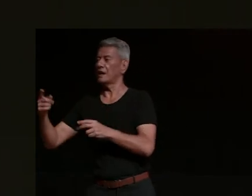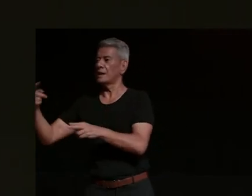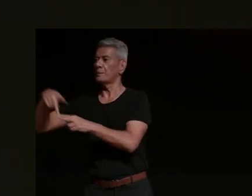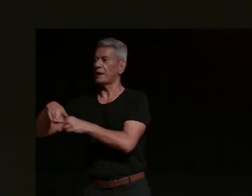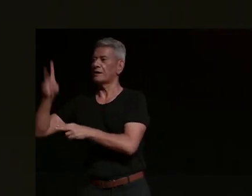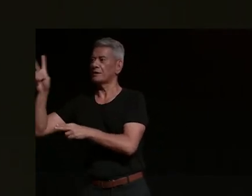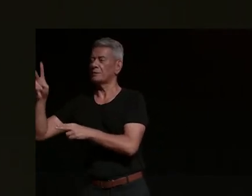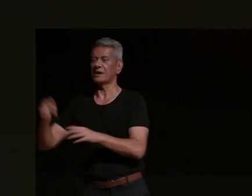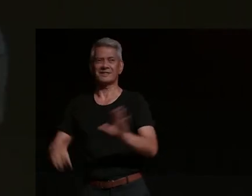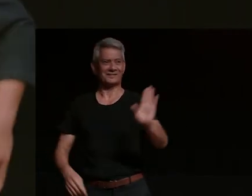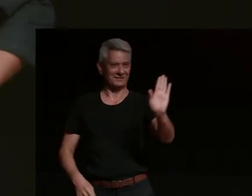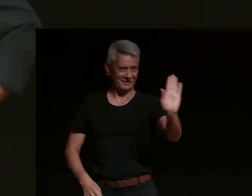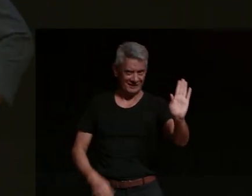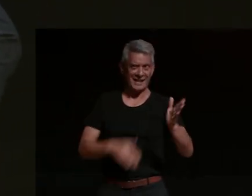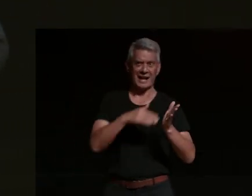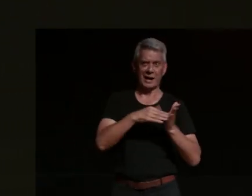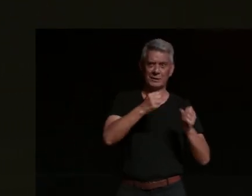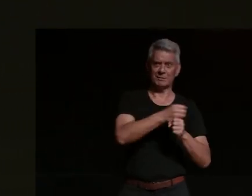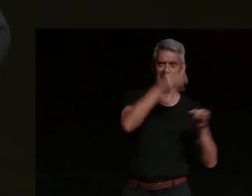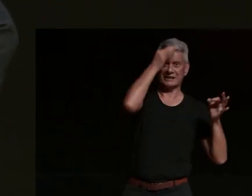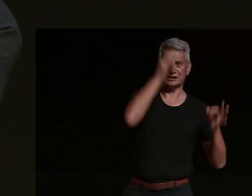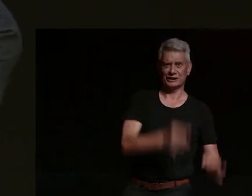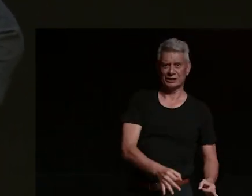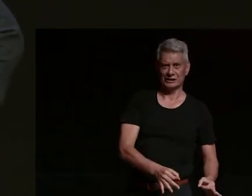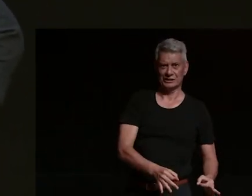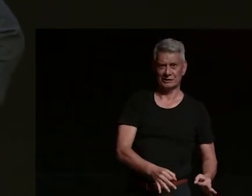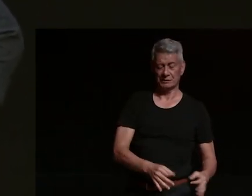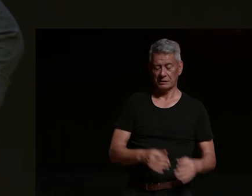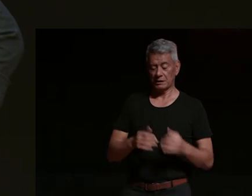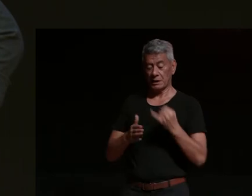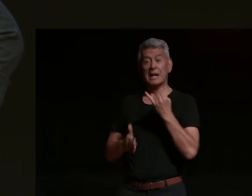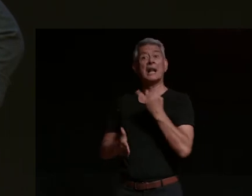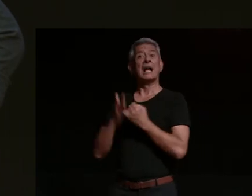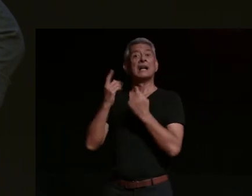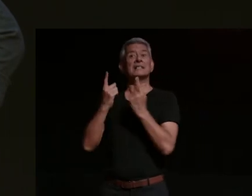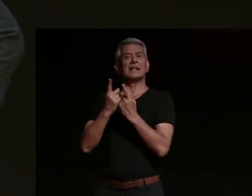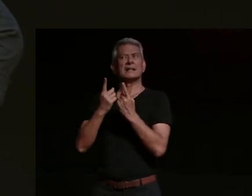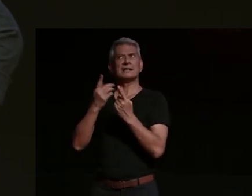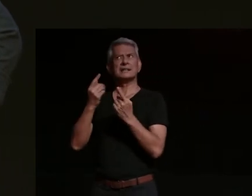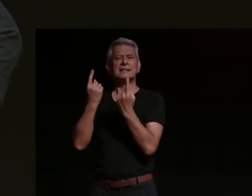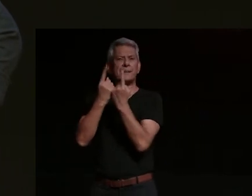the last lesson is more of sort of a an awakening than a lesson um and it's about community and it's